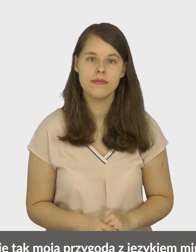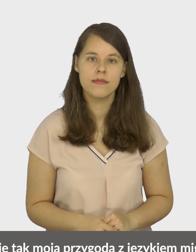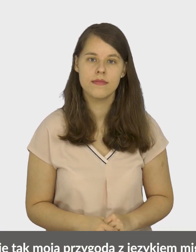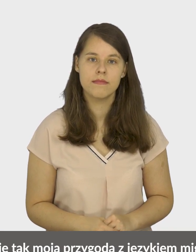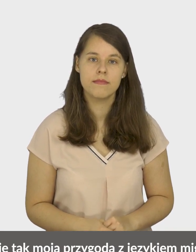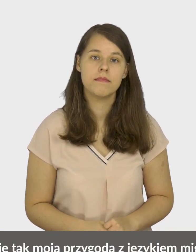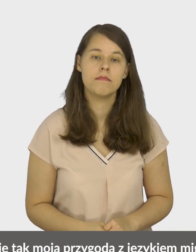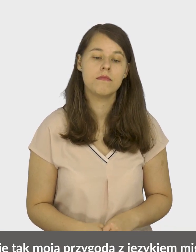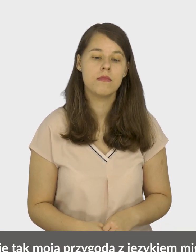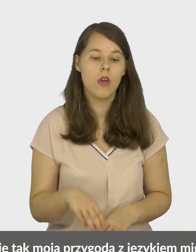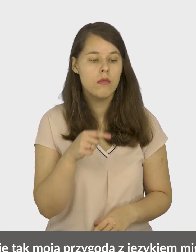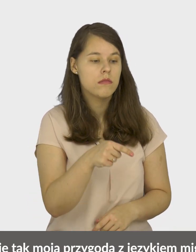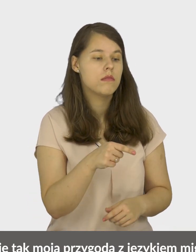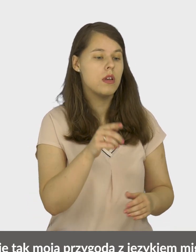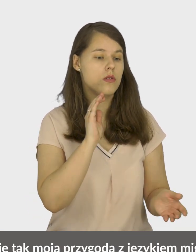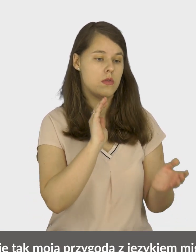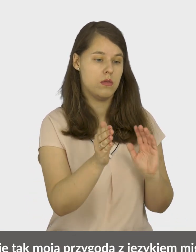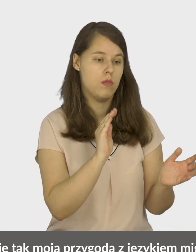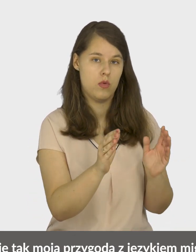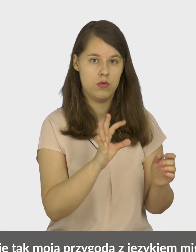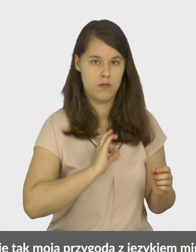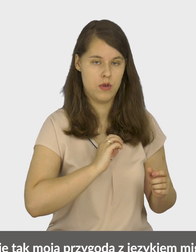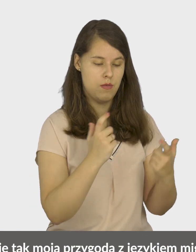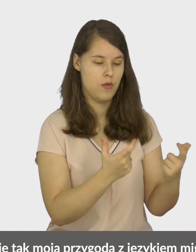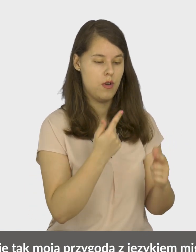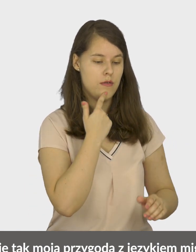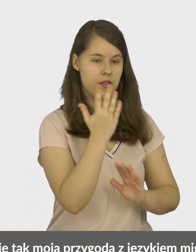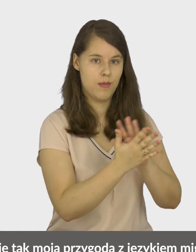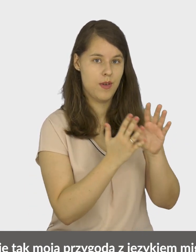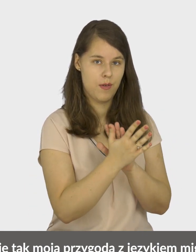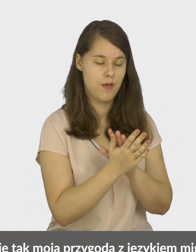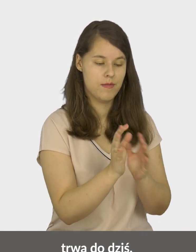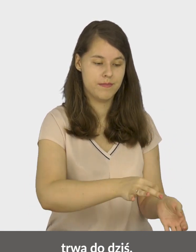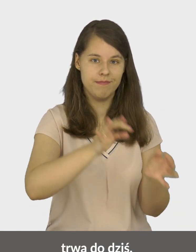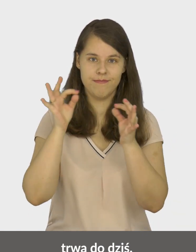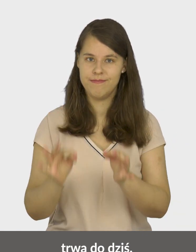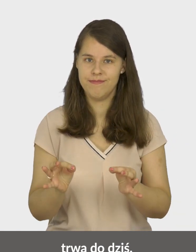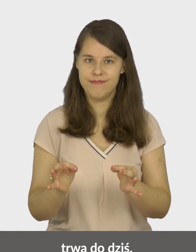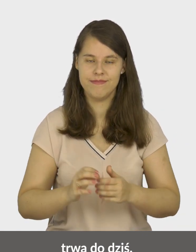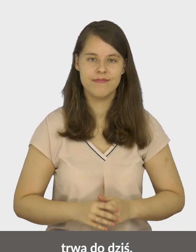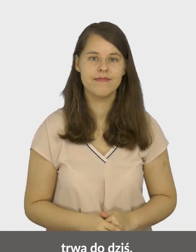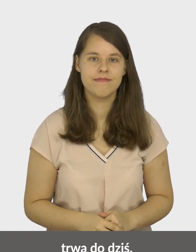And just like that, my adventure with sign language continues to this day.